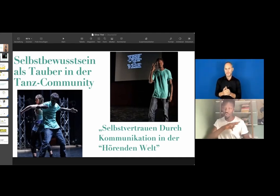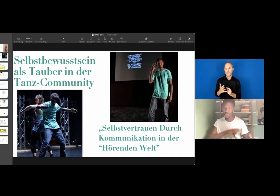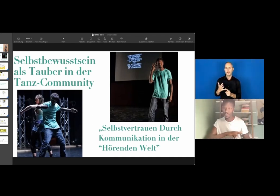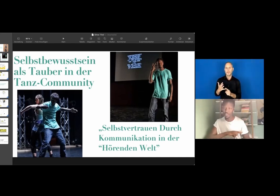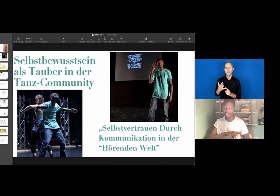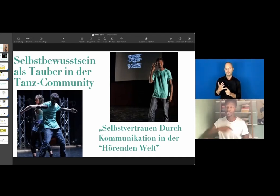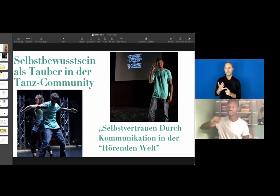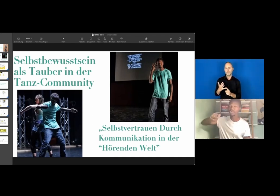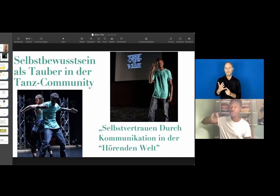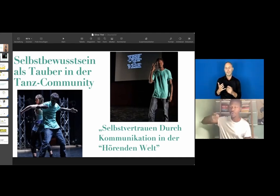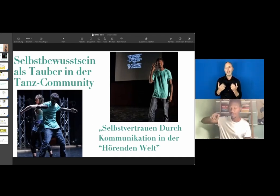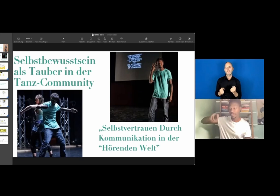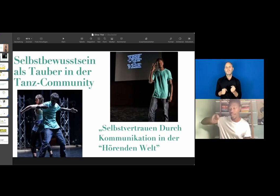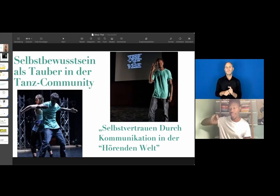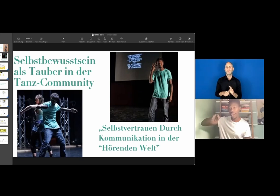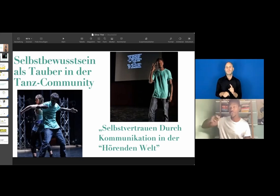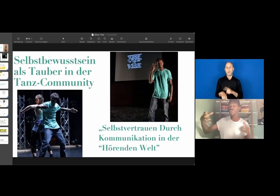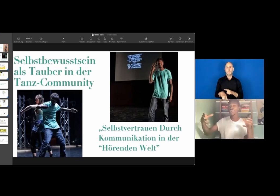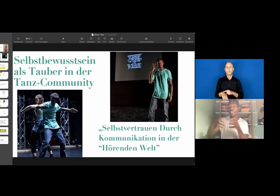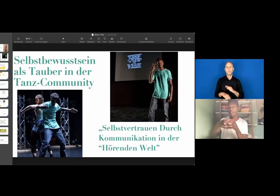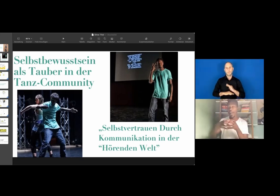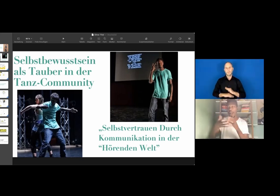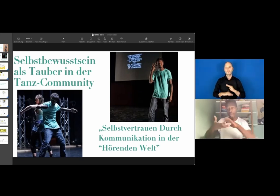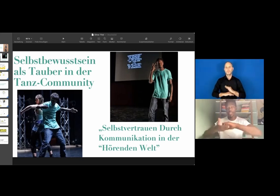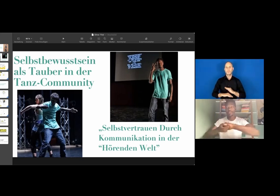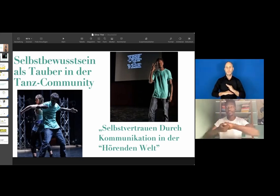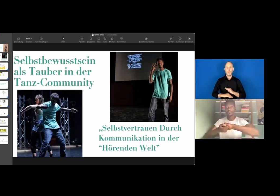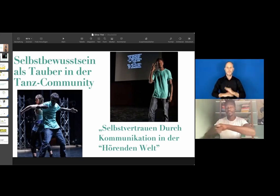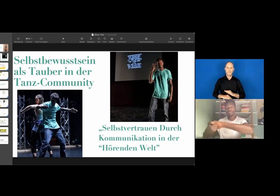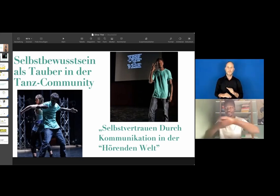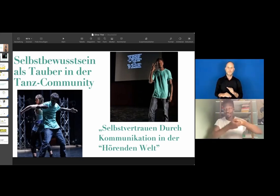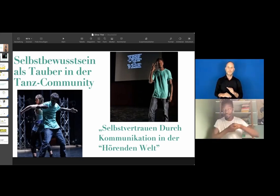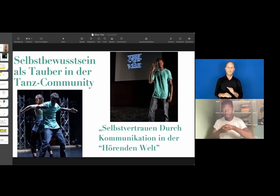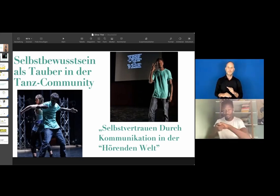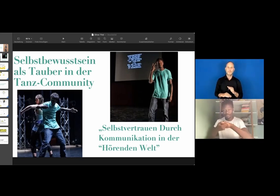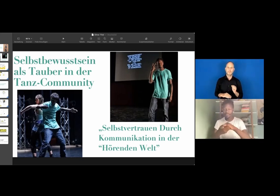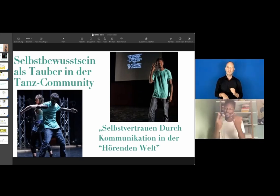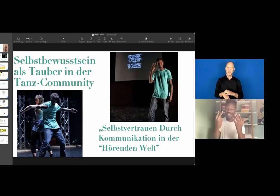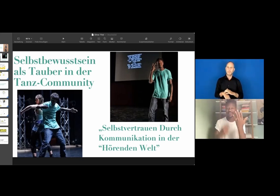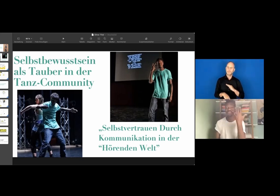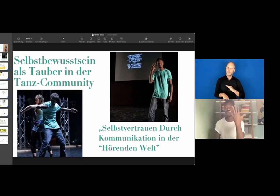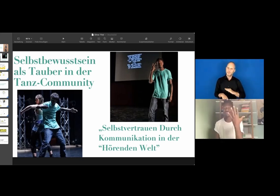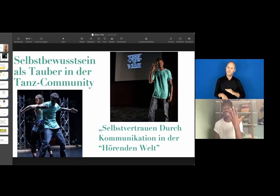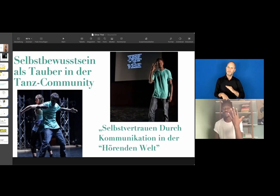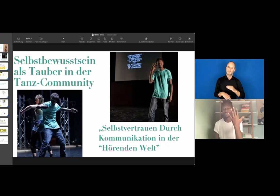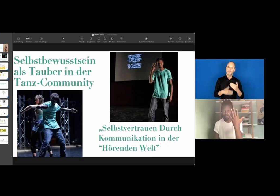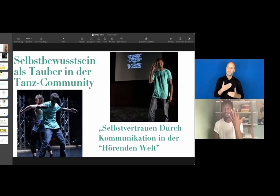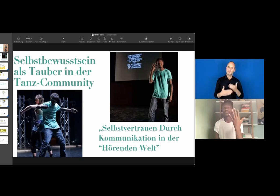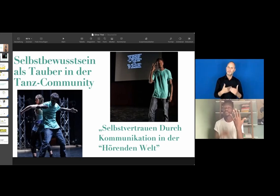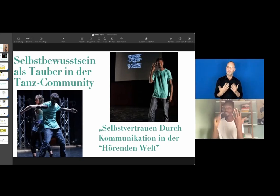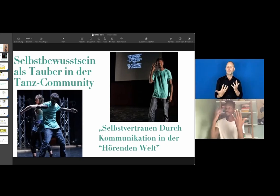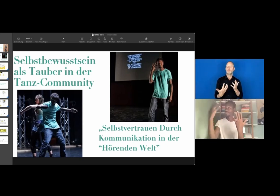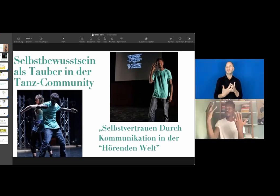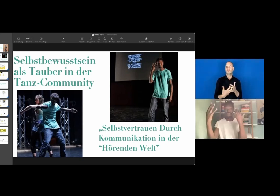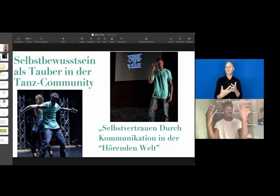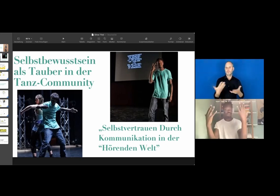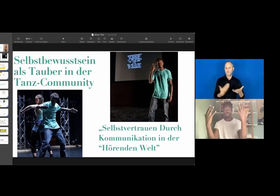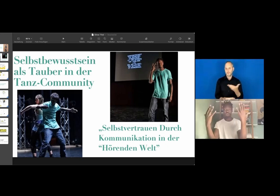And also, of course, you need to be patient. And you have a strong support system.